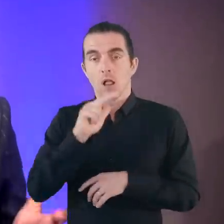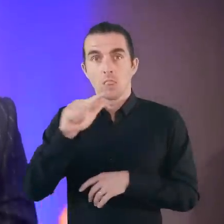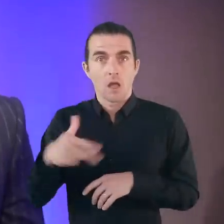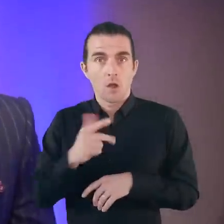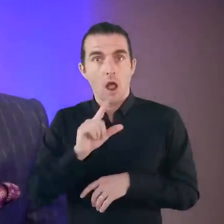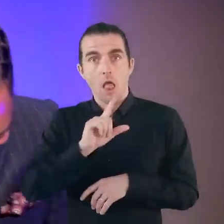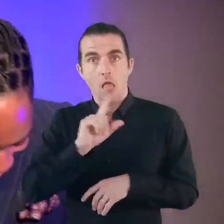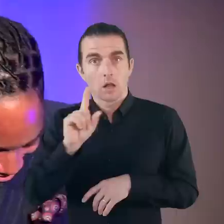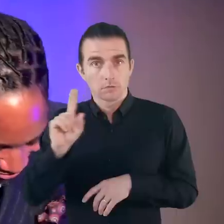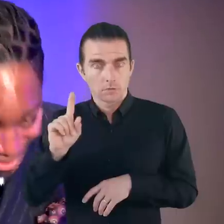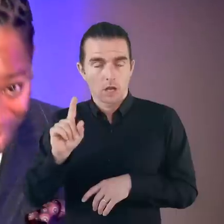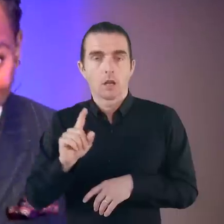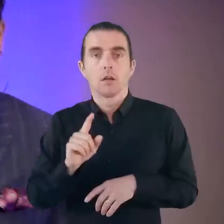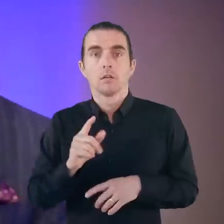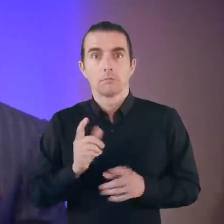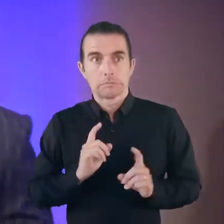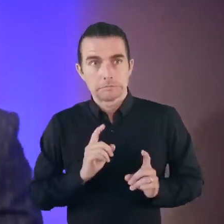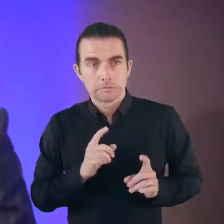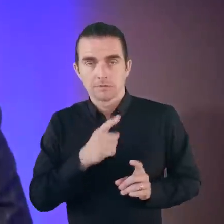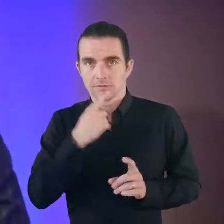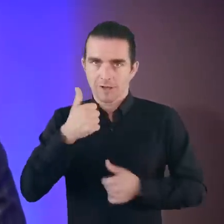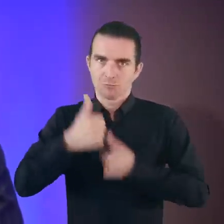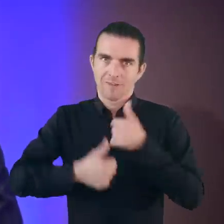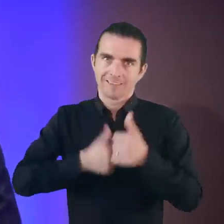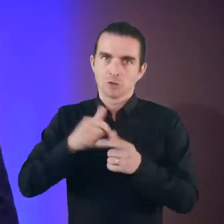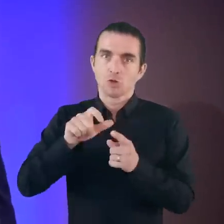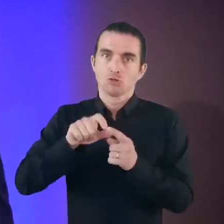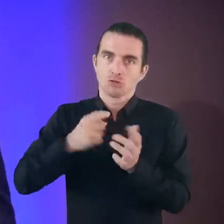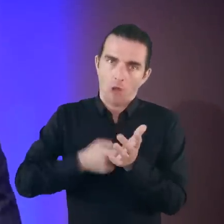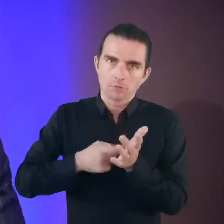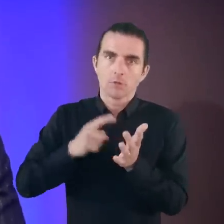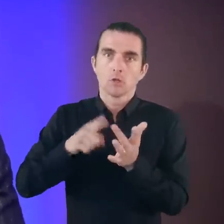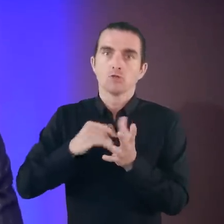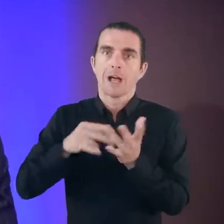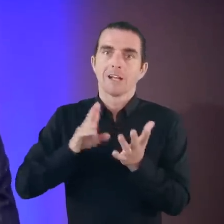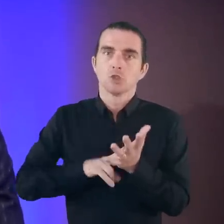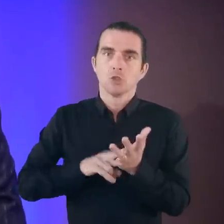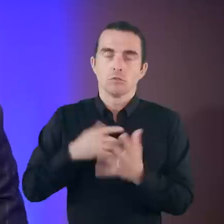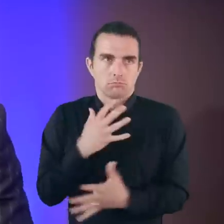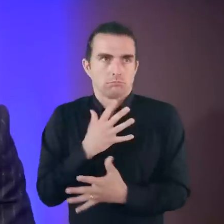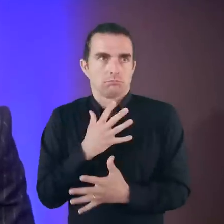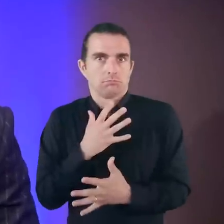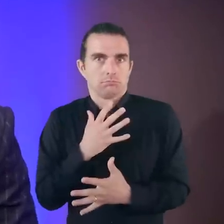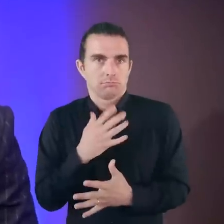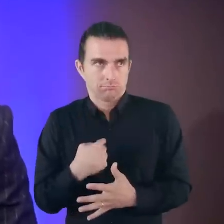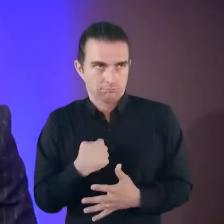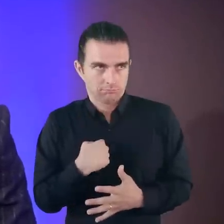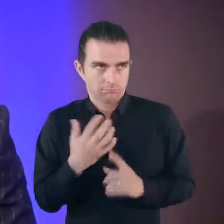Three hours later, they turn around and say: “Congratulations, Dr. Jason Arday”.